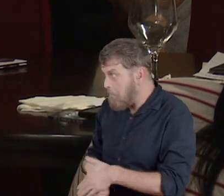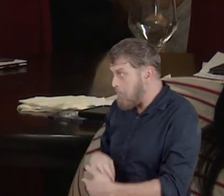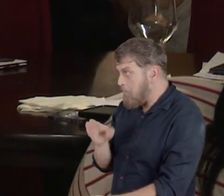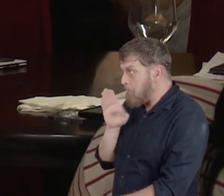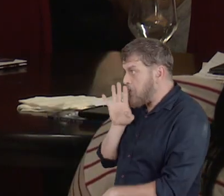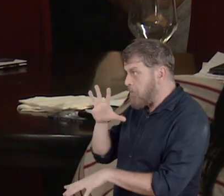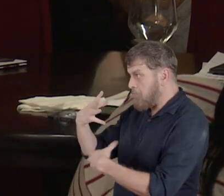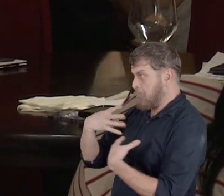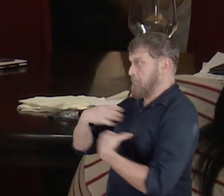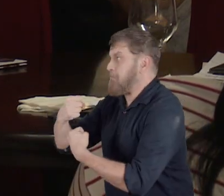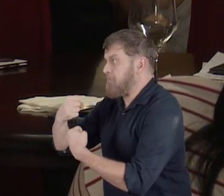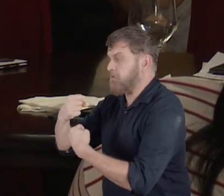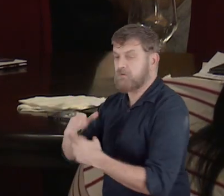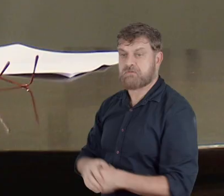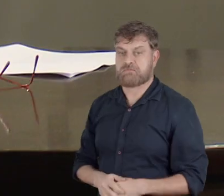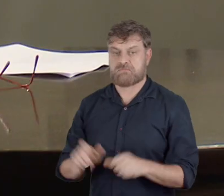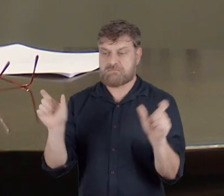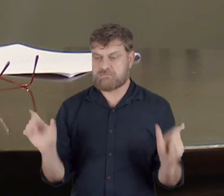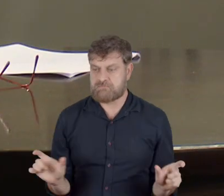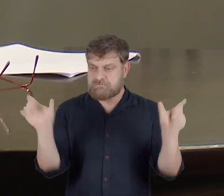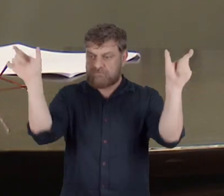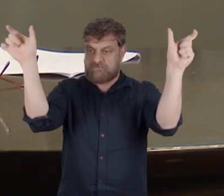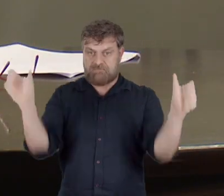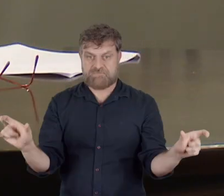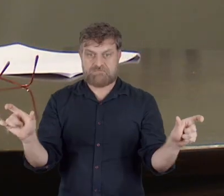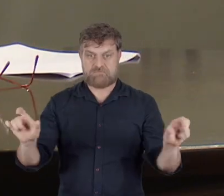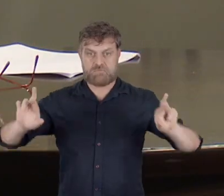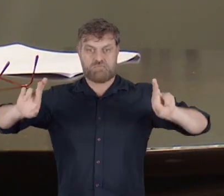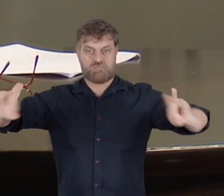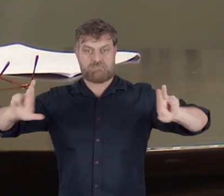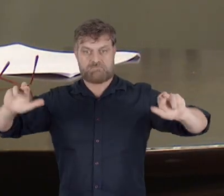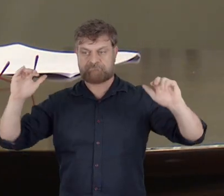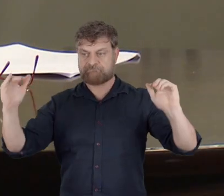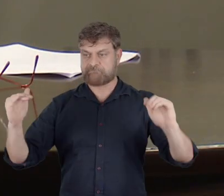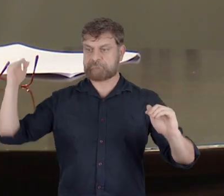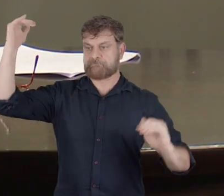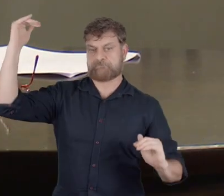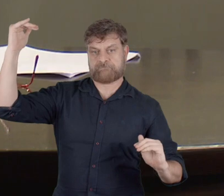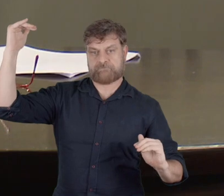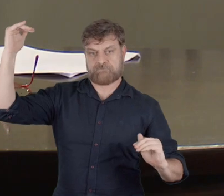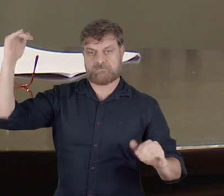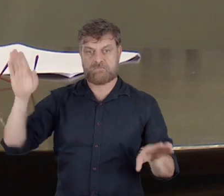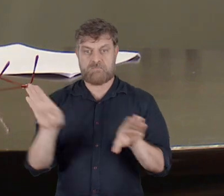These are truly opposite, distinct places, and yet they are both